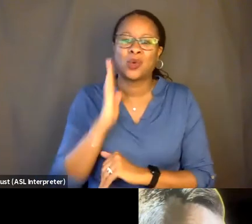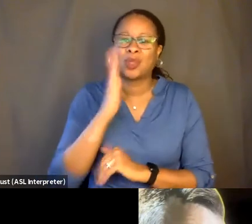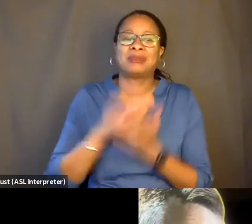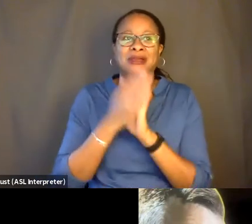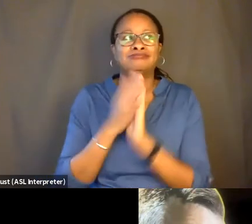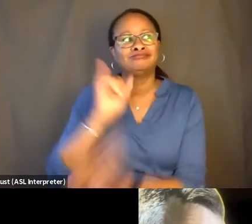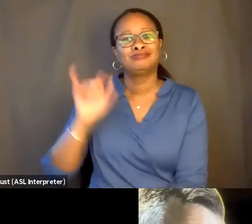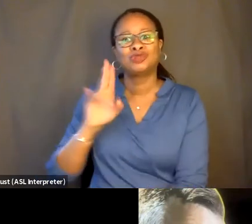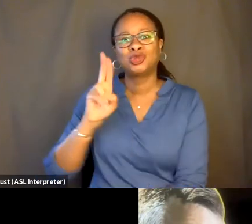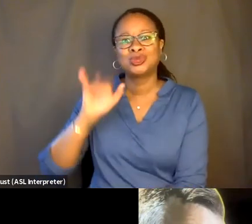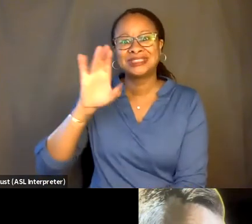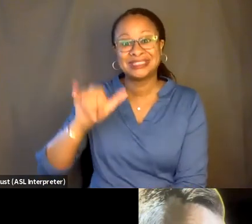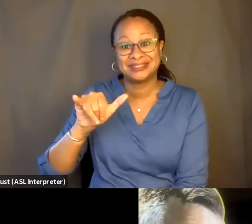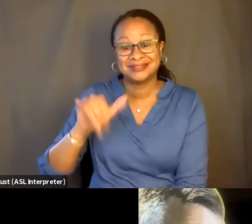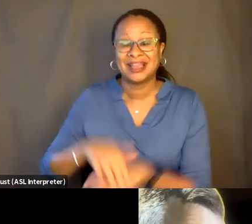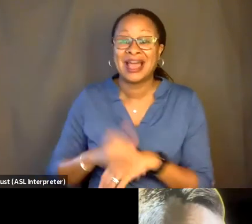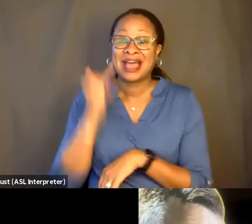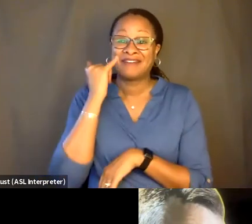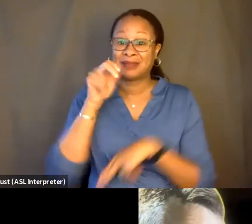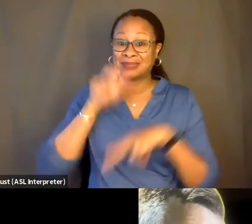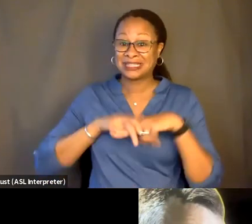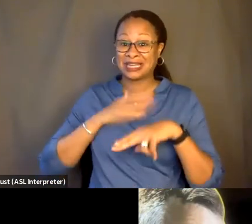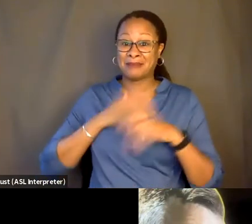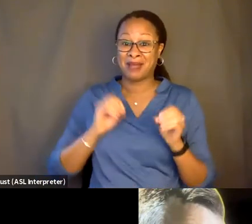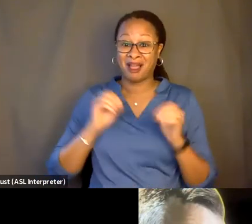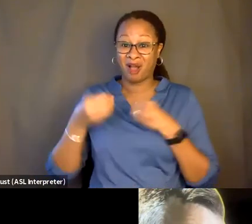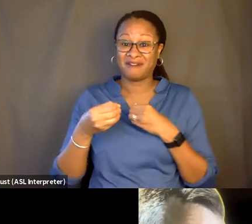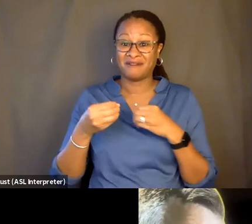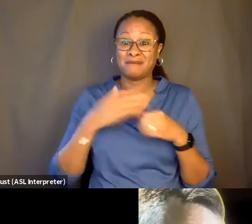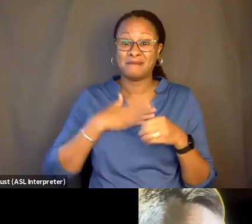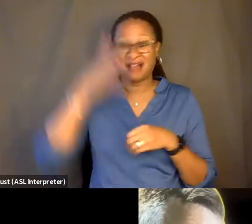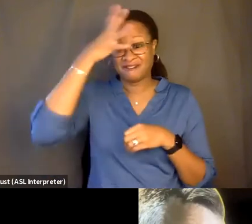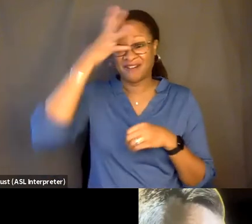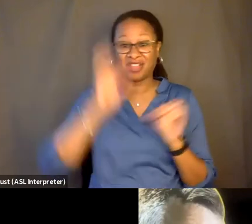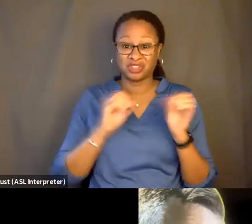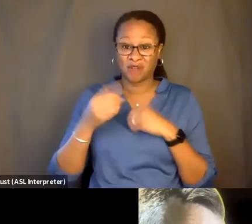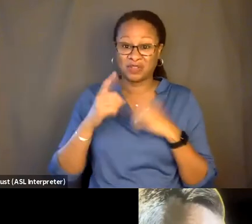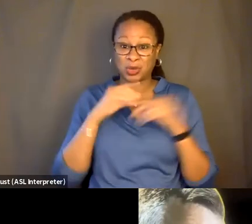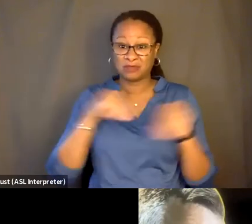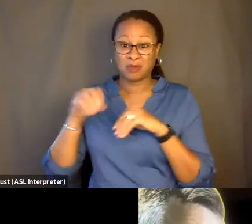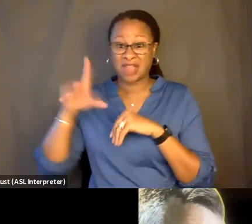So if I'm filming in my father's office when he's moving out, if I'm filming in our family house when we're moving out,